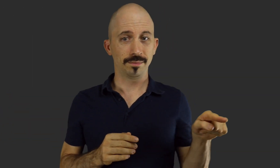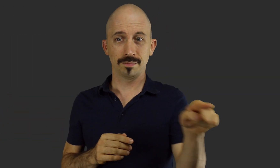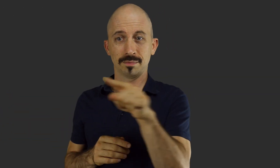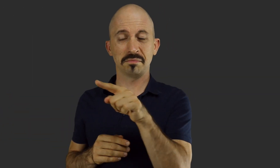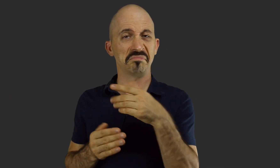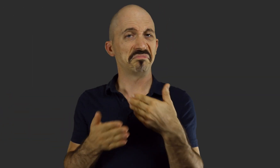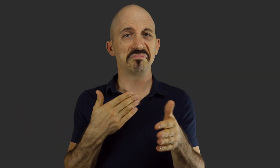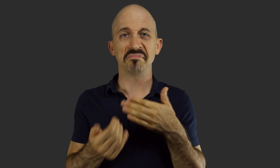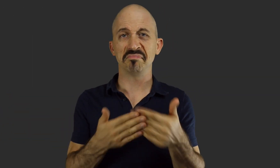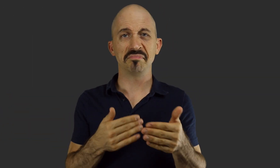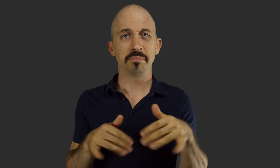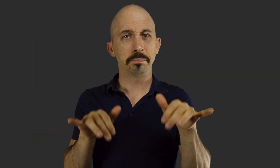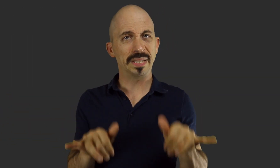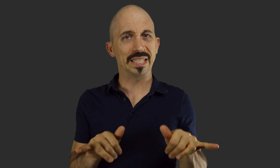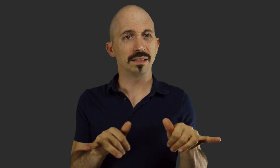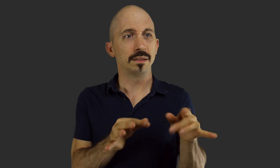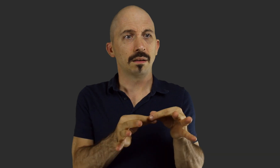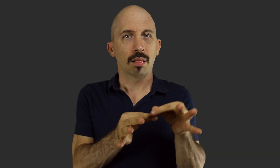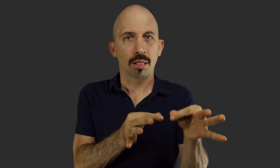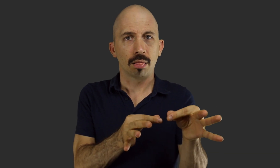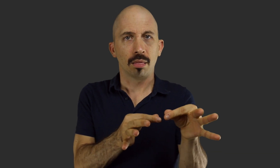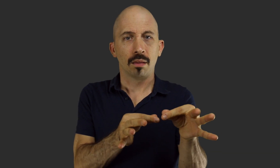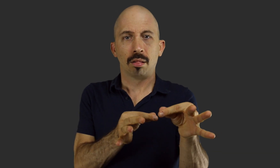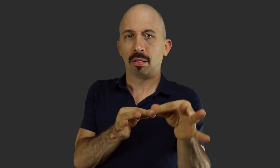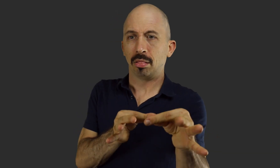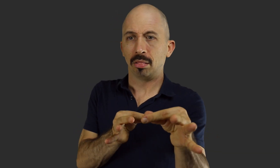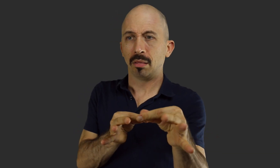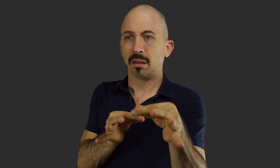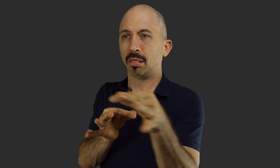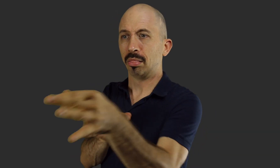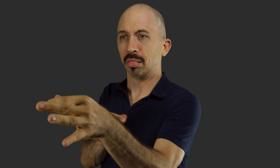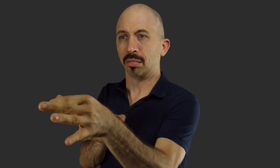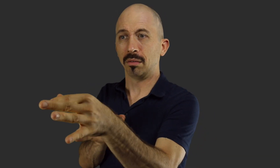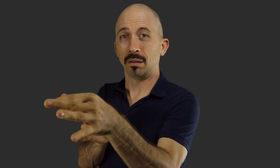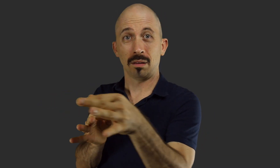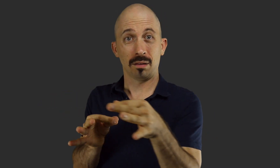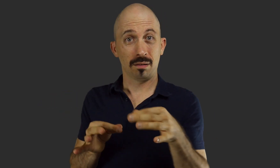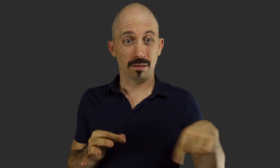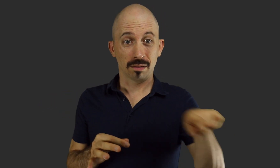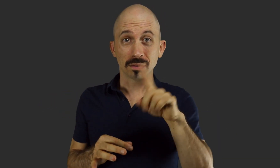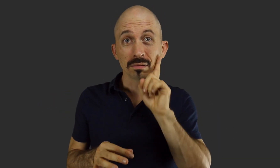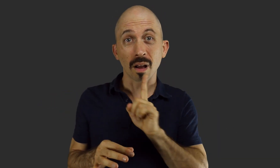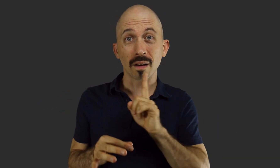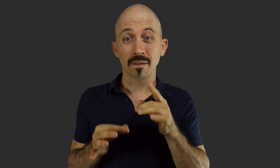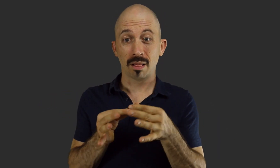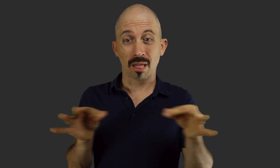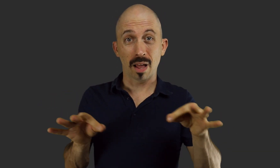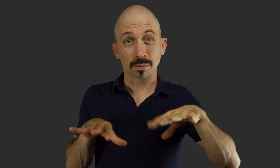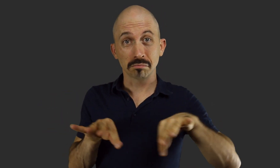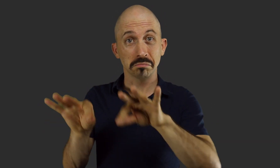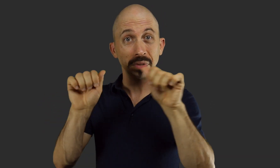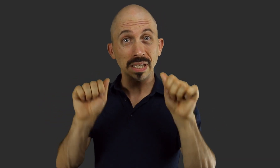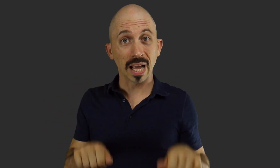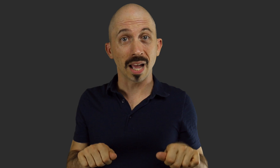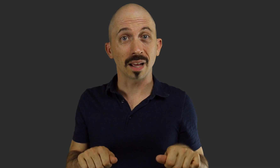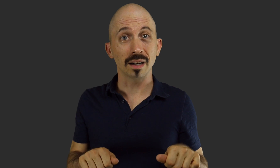Those groups, regardless of signing onset – experience language delay. Will those deaf people be able to acquire language?